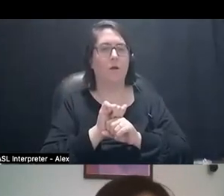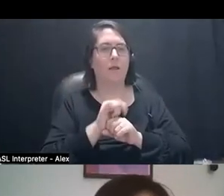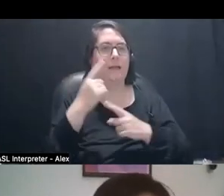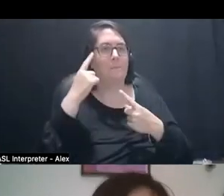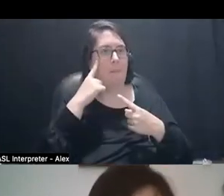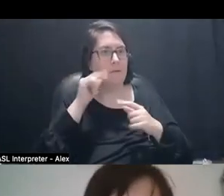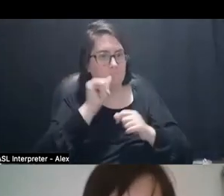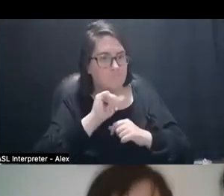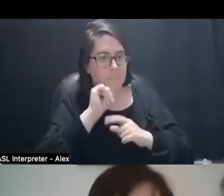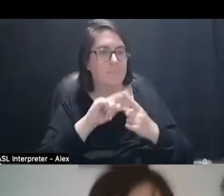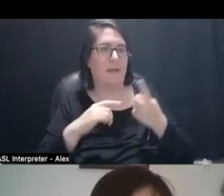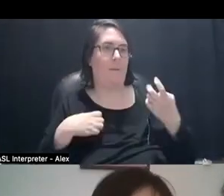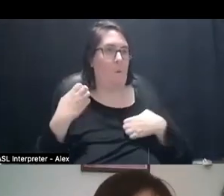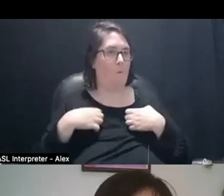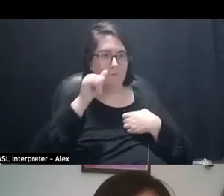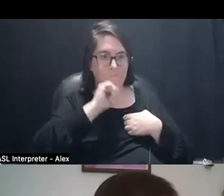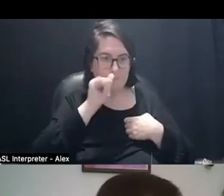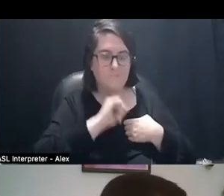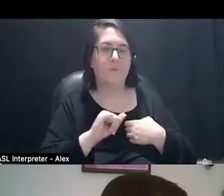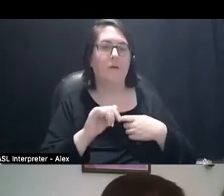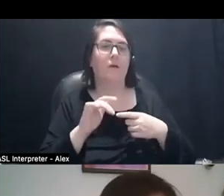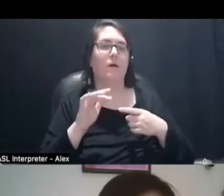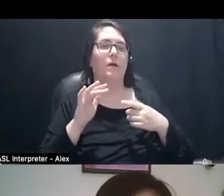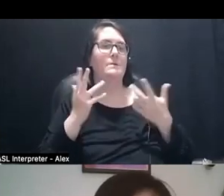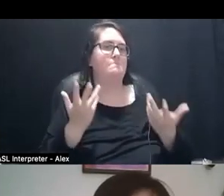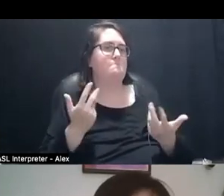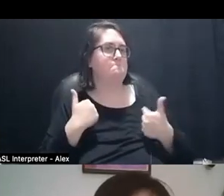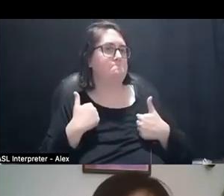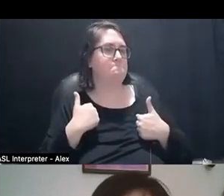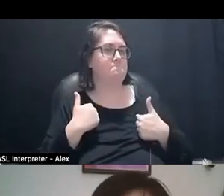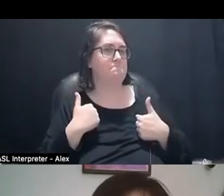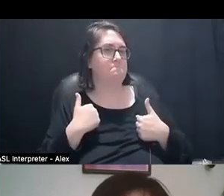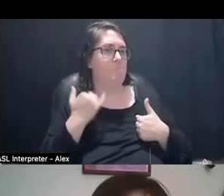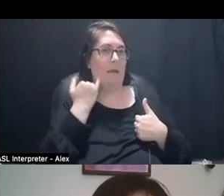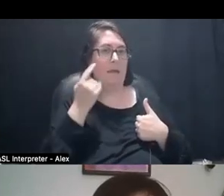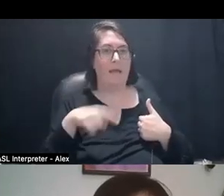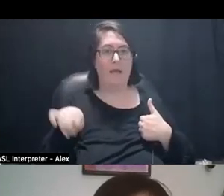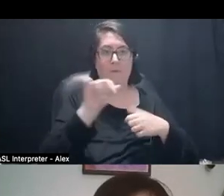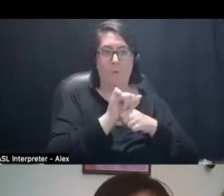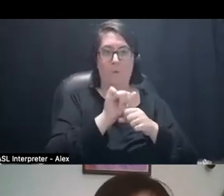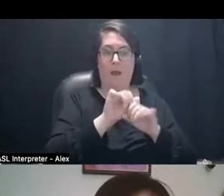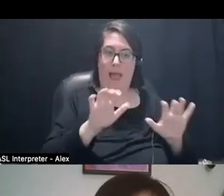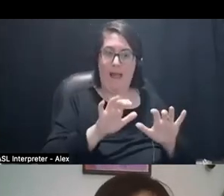that can sometimes be emotional endurance, and I'm wondering if your work is an act of care for yourself,